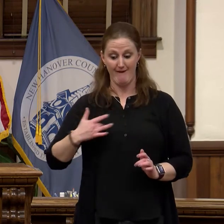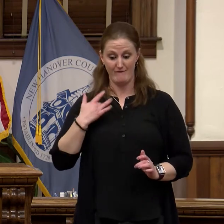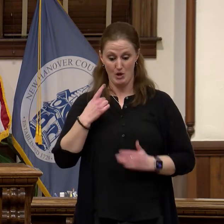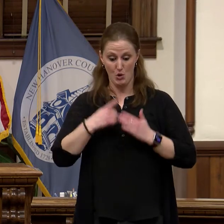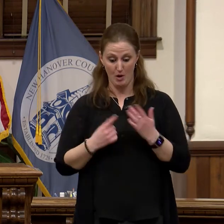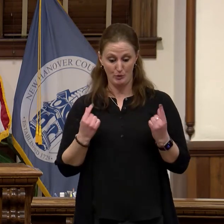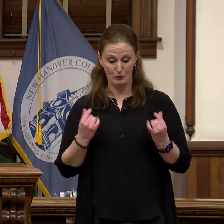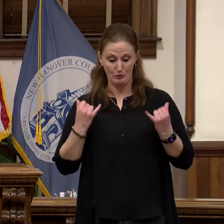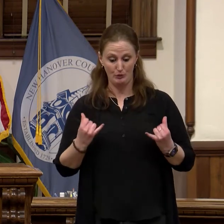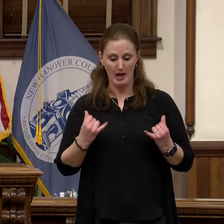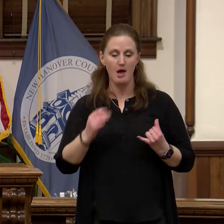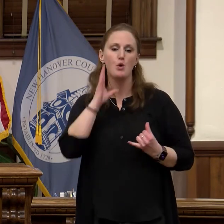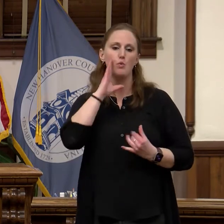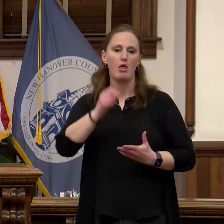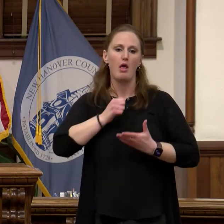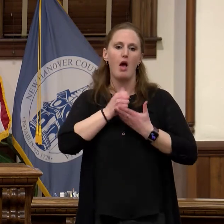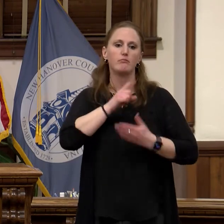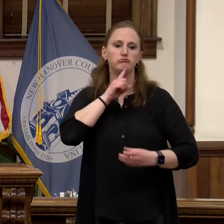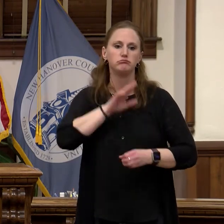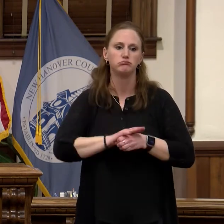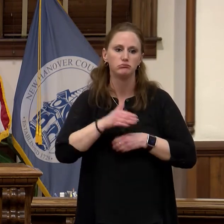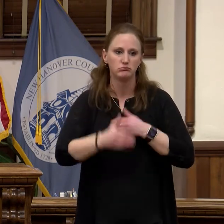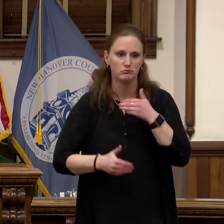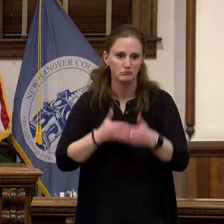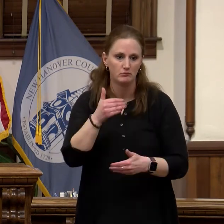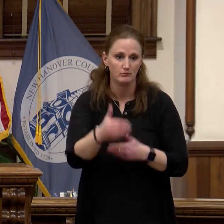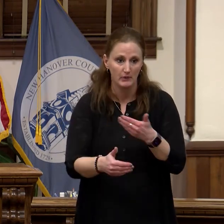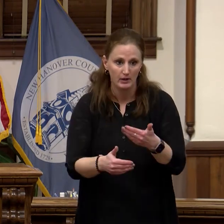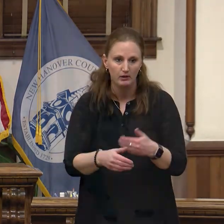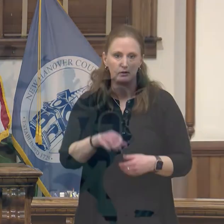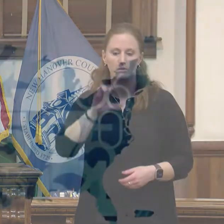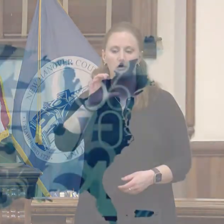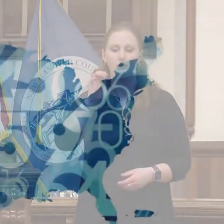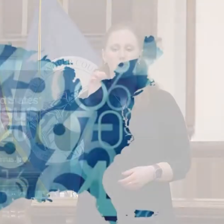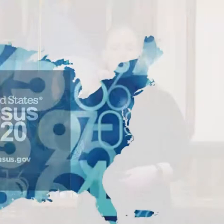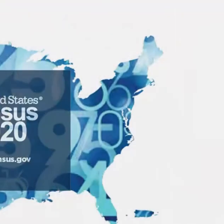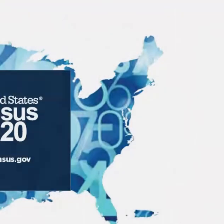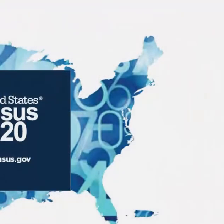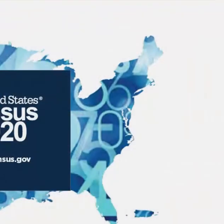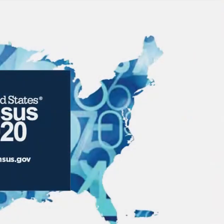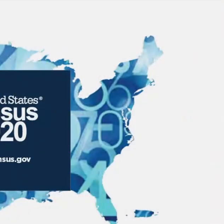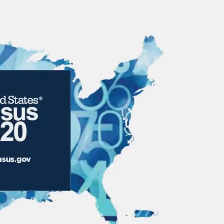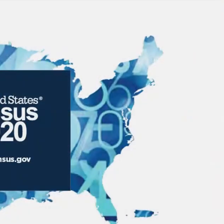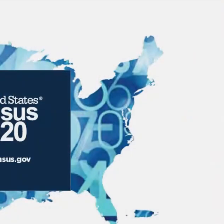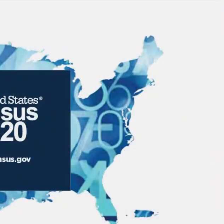guarantee that. The census will also be a big part of 2020 and it is so important